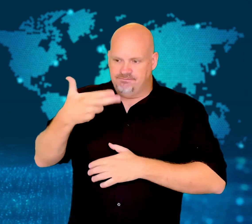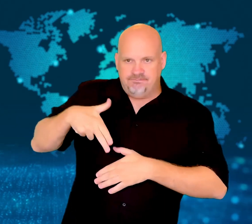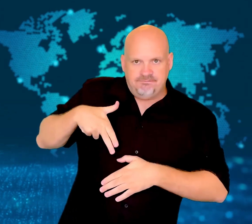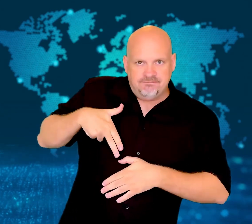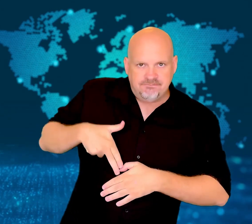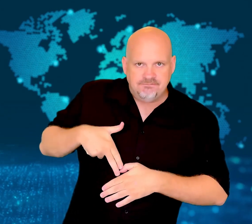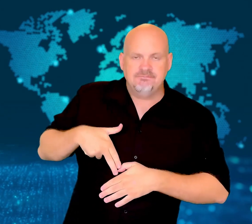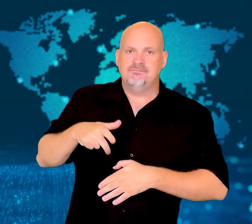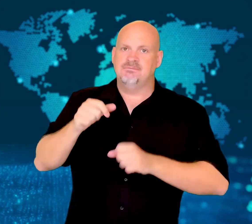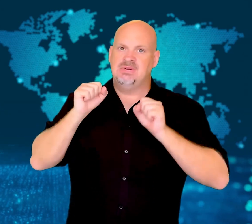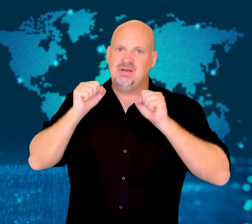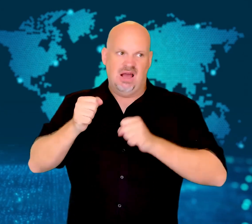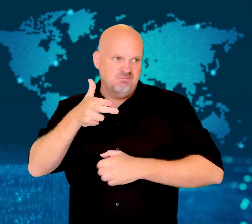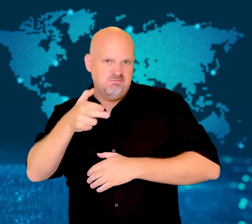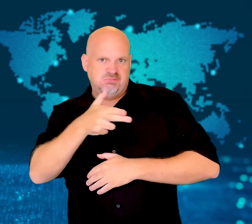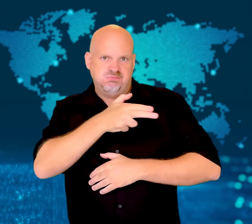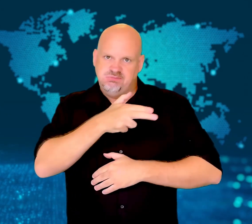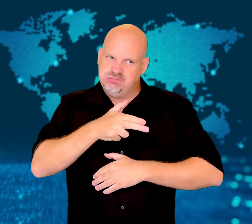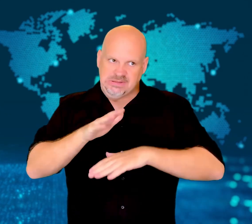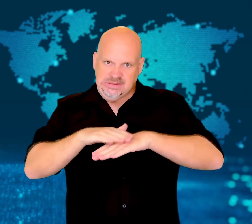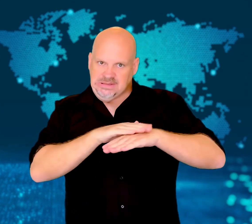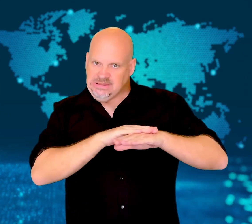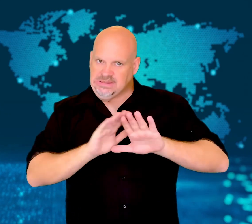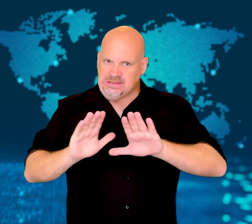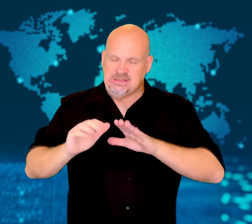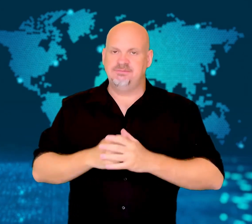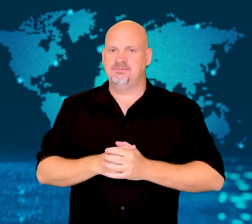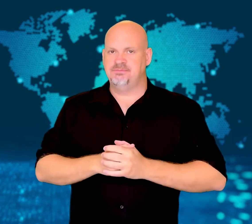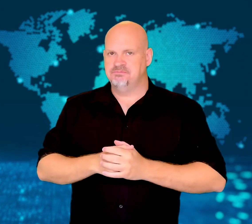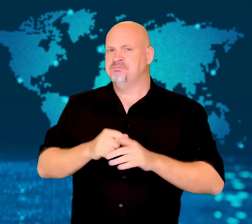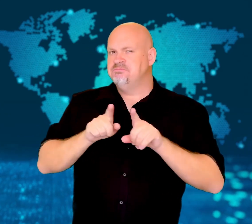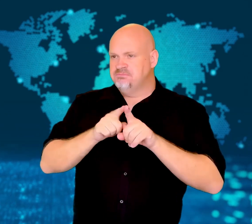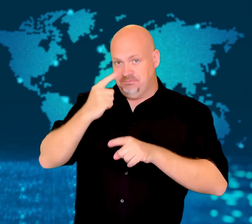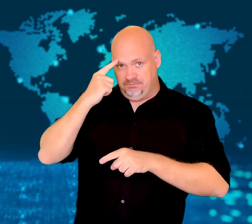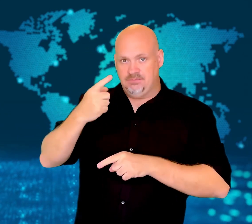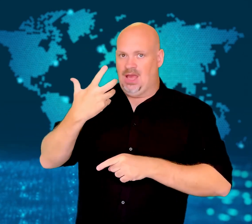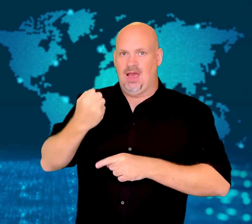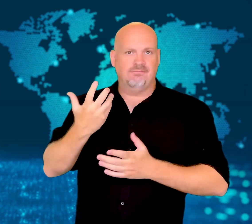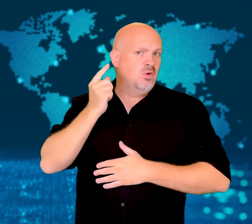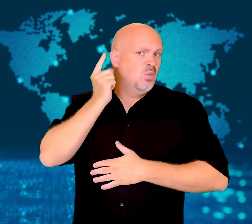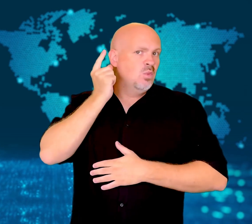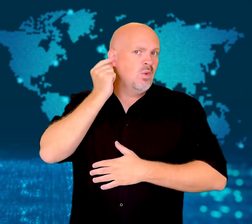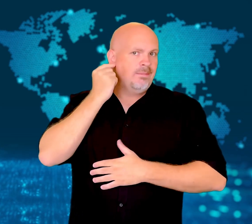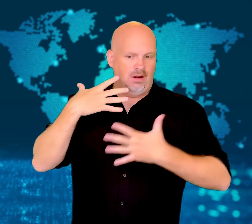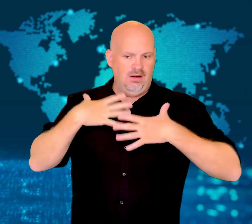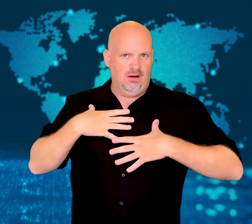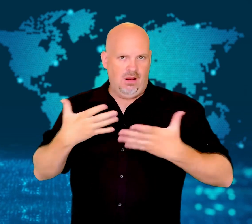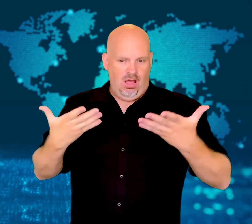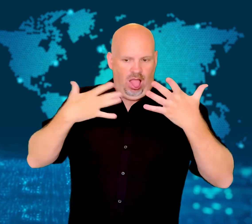Authorities warned the public that he was likely armed and dangerous.